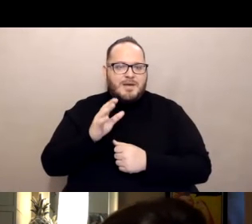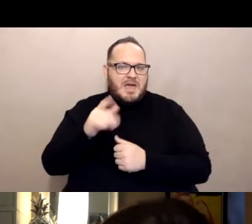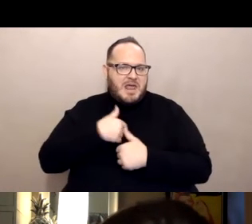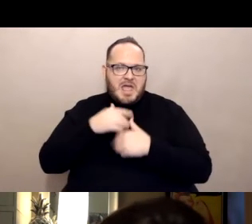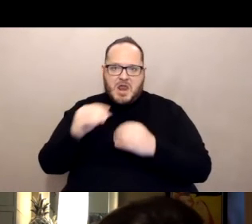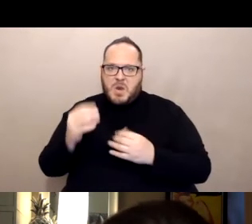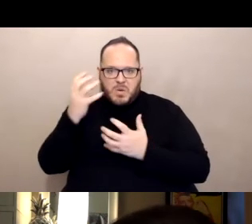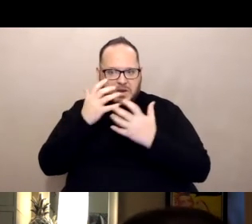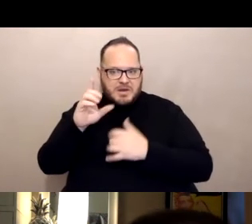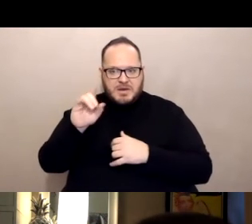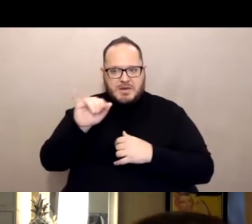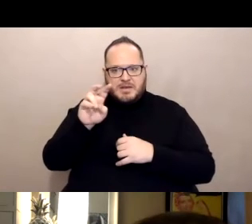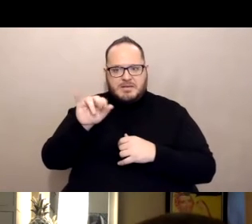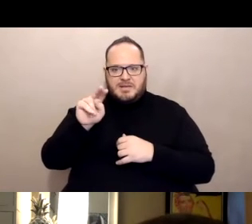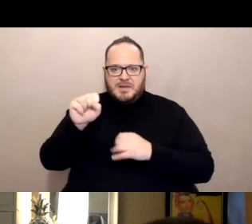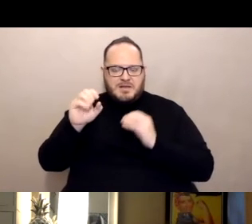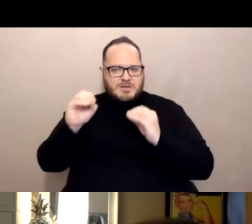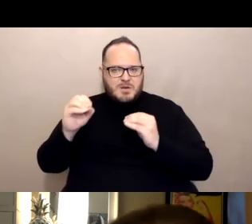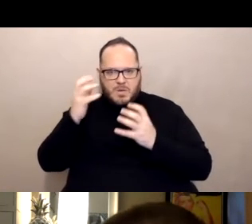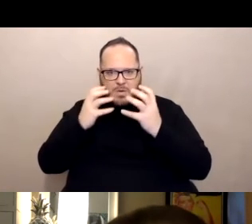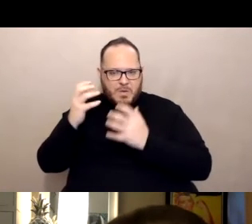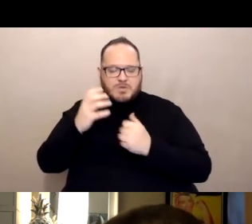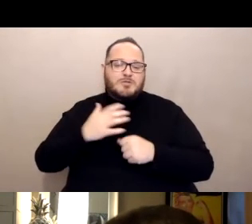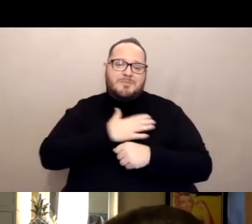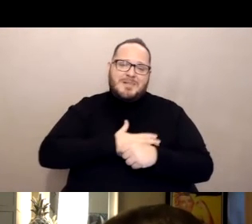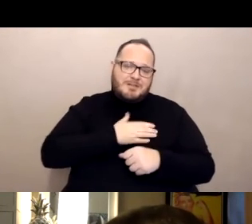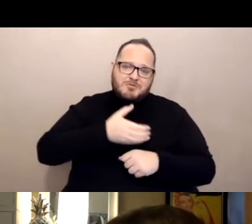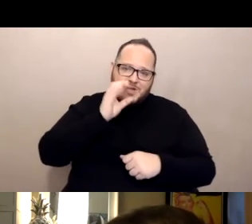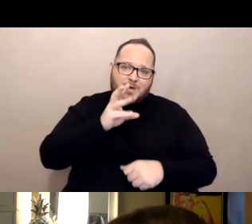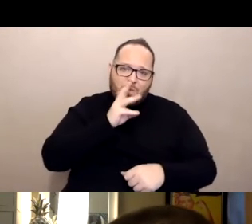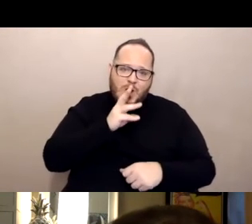So please drink water.